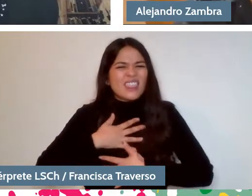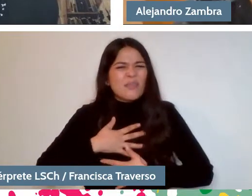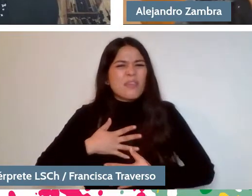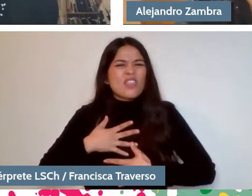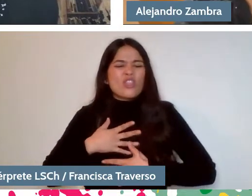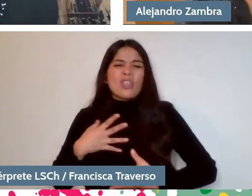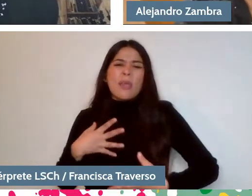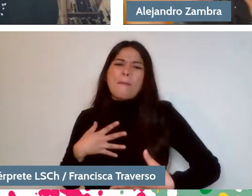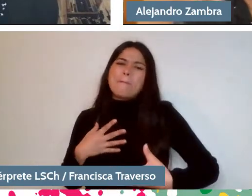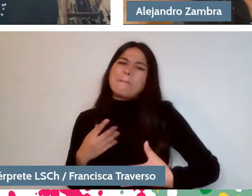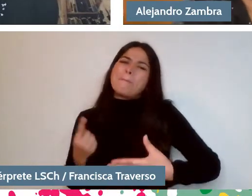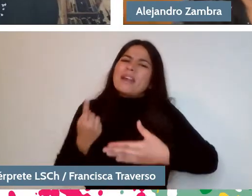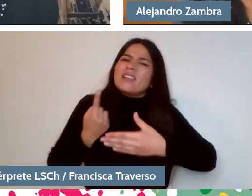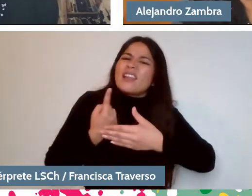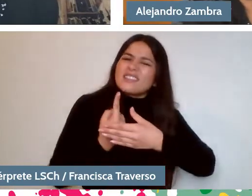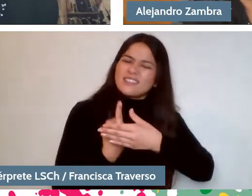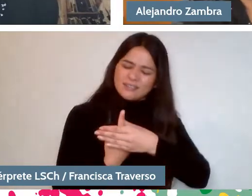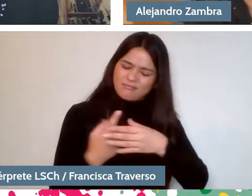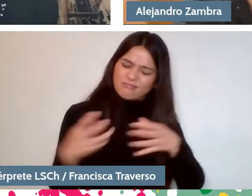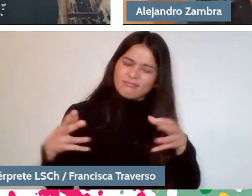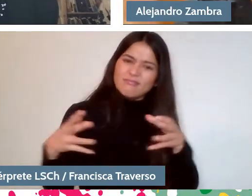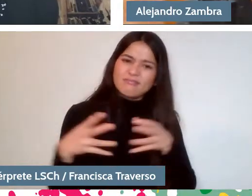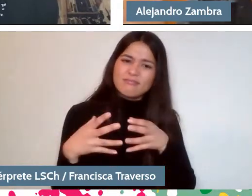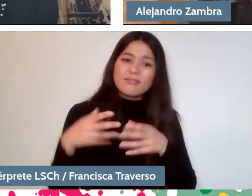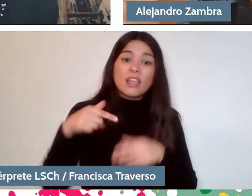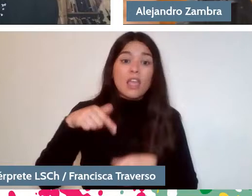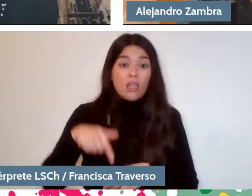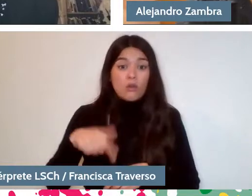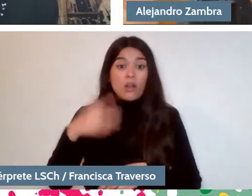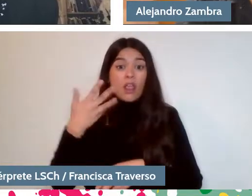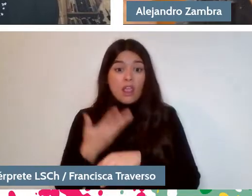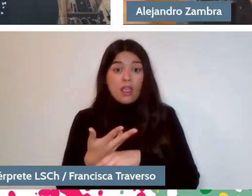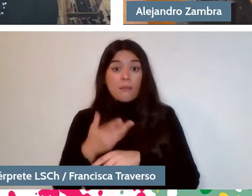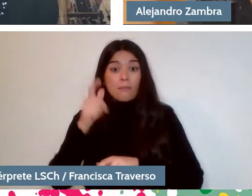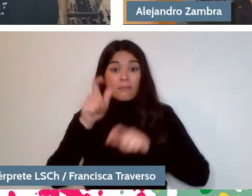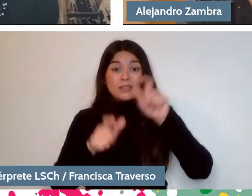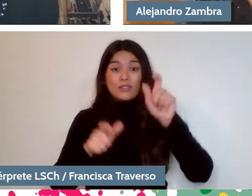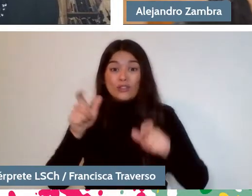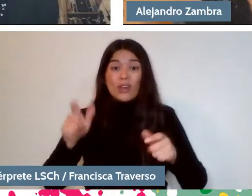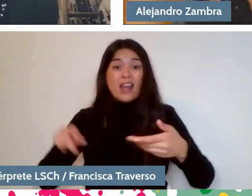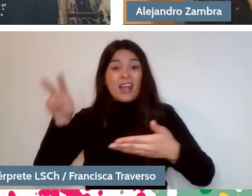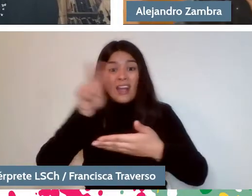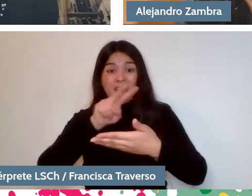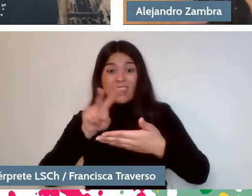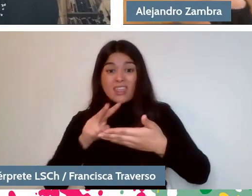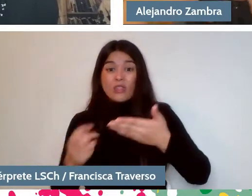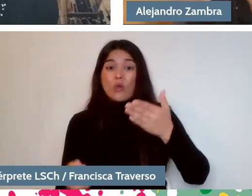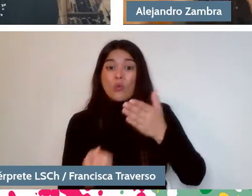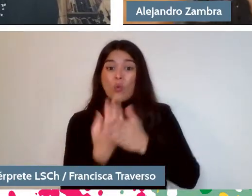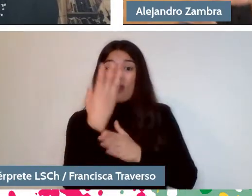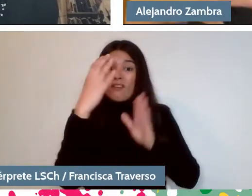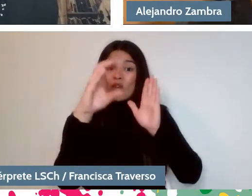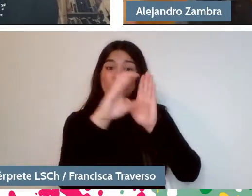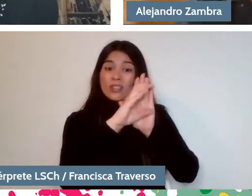Right now there are a lot of people reading the proposal for the new constitution and trying to decide